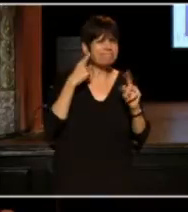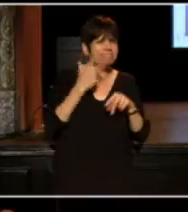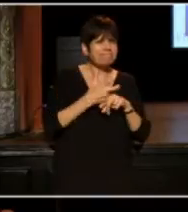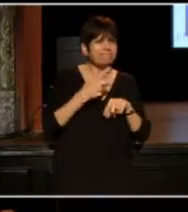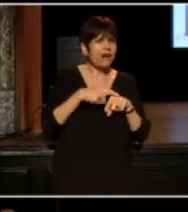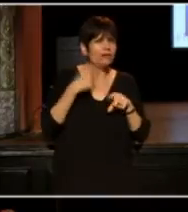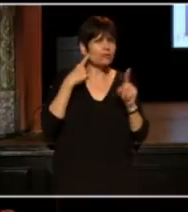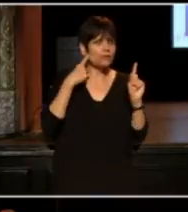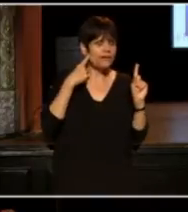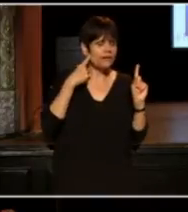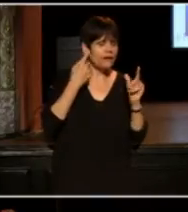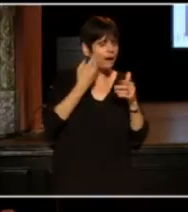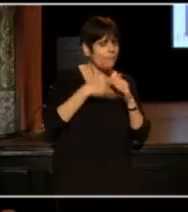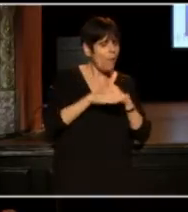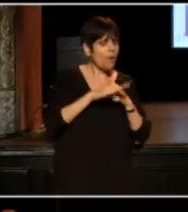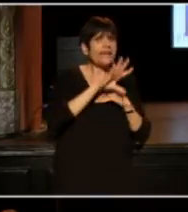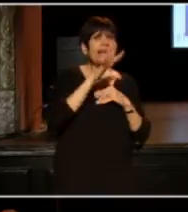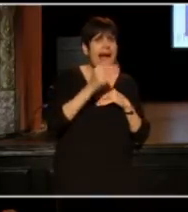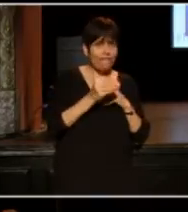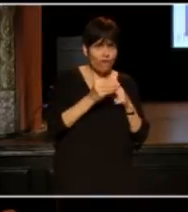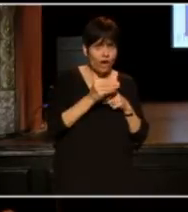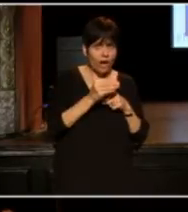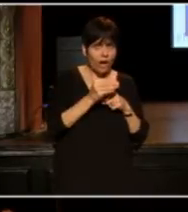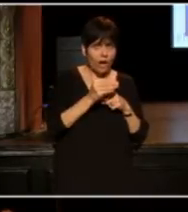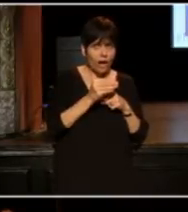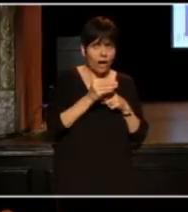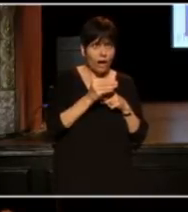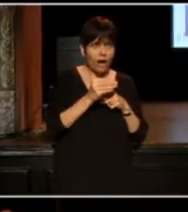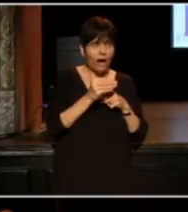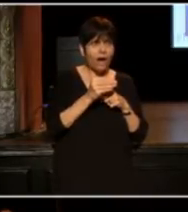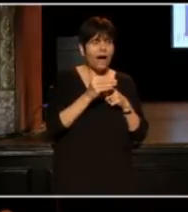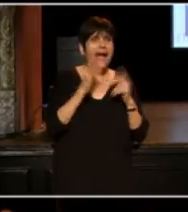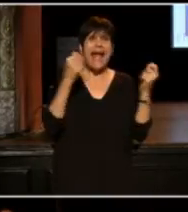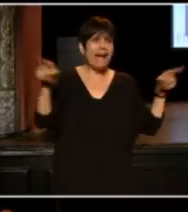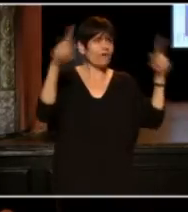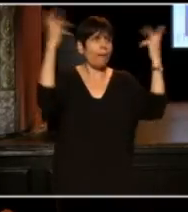(man 3) I was born in Africa. So, everybody is Black.